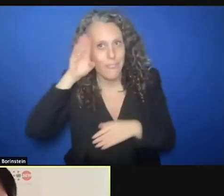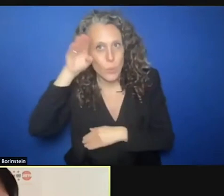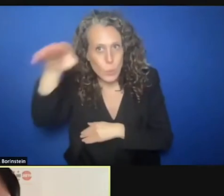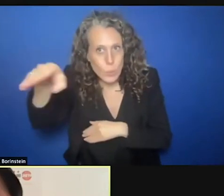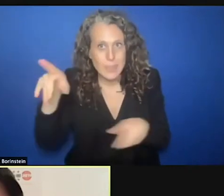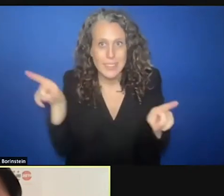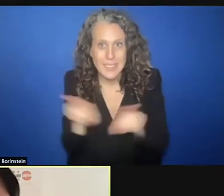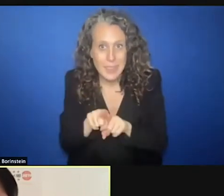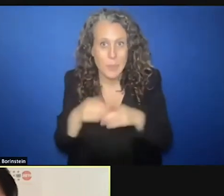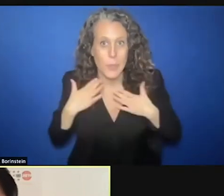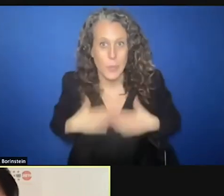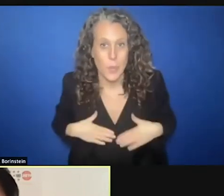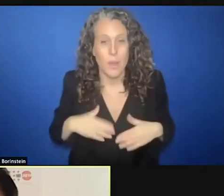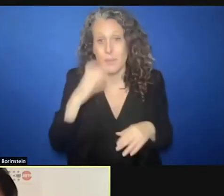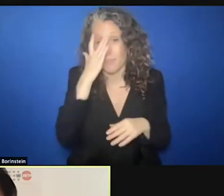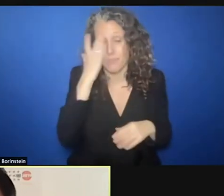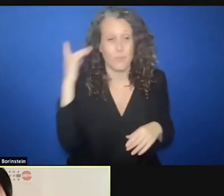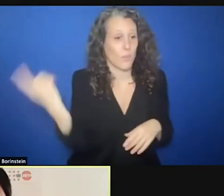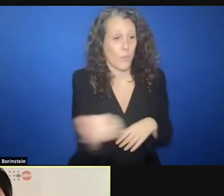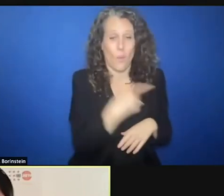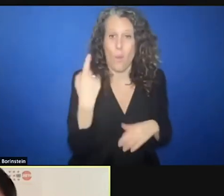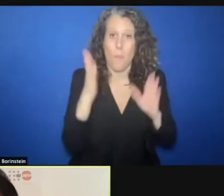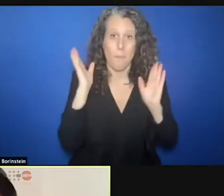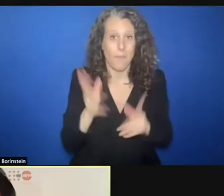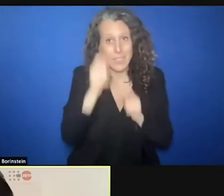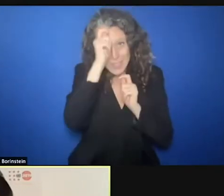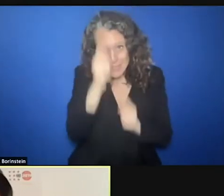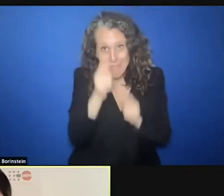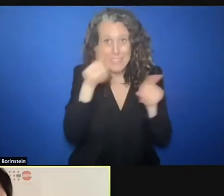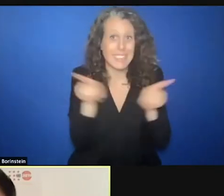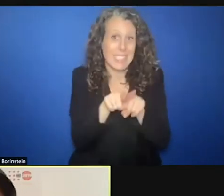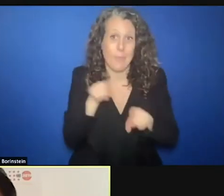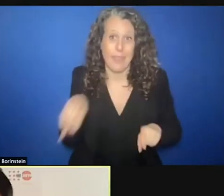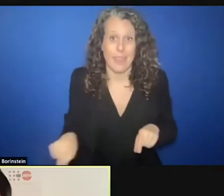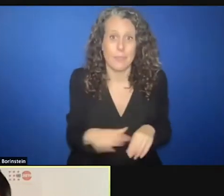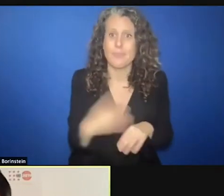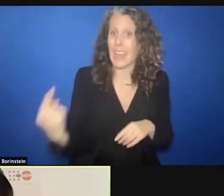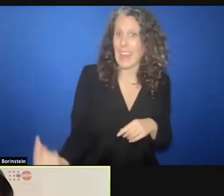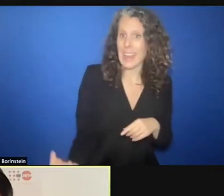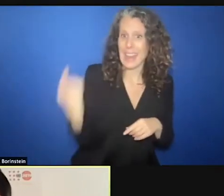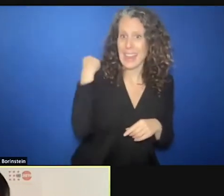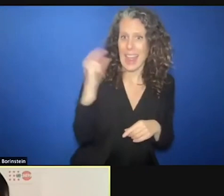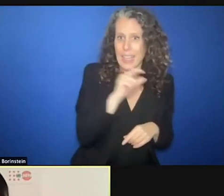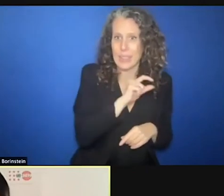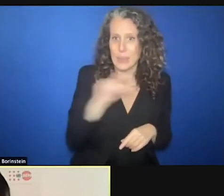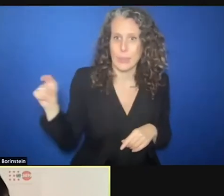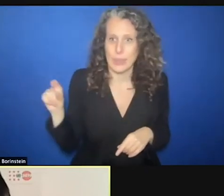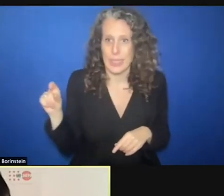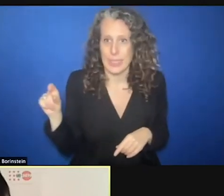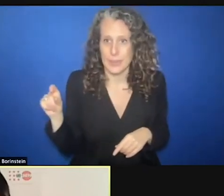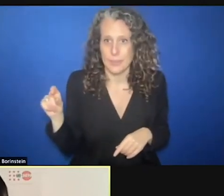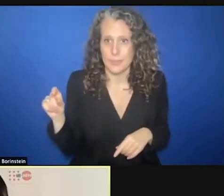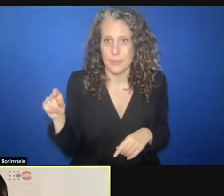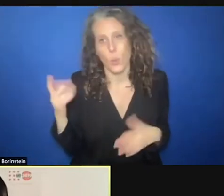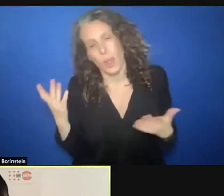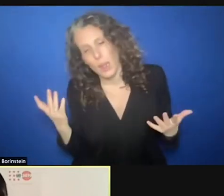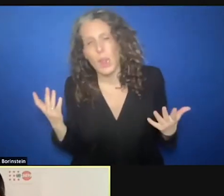that everybody has to follow. And in just the last week, the final point is that we began the 16 day